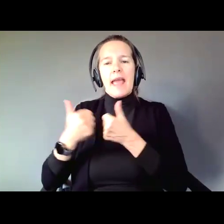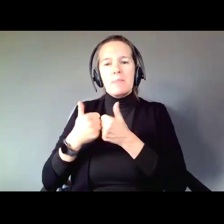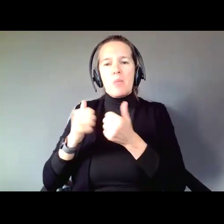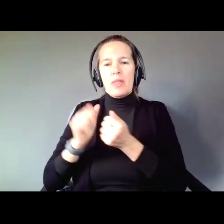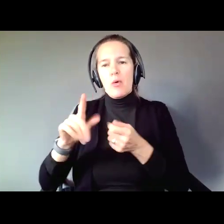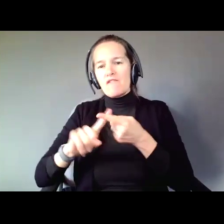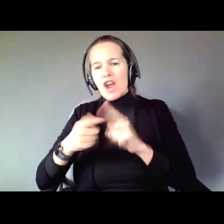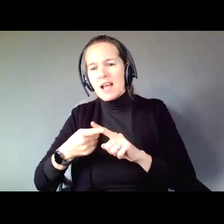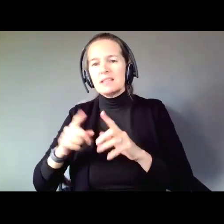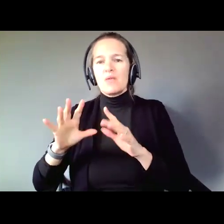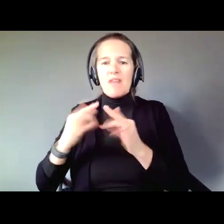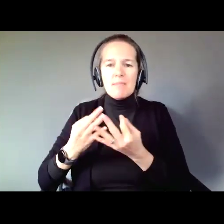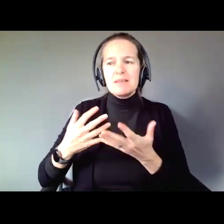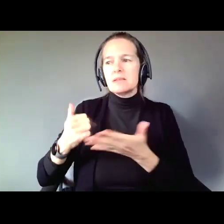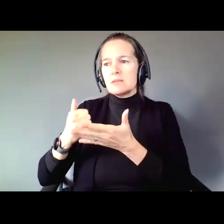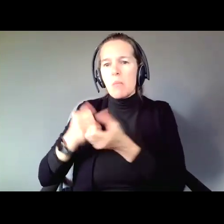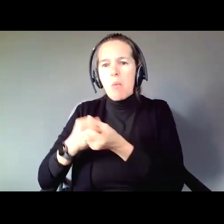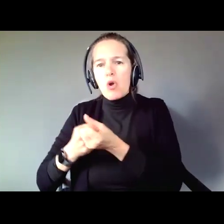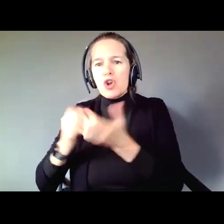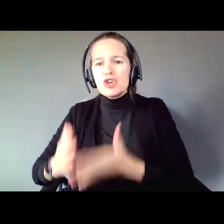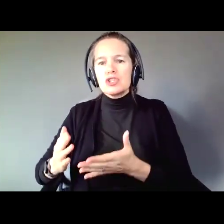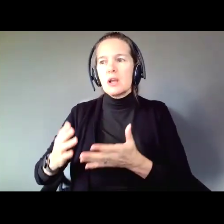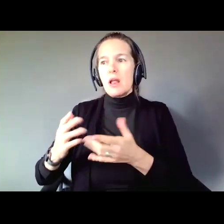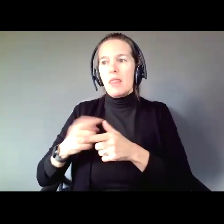friends and supporters, so that when you make the decision, you are sure the decision